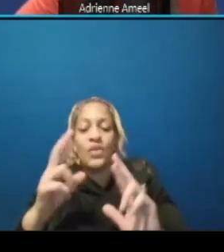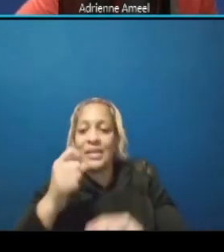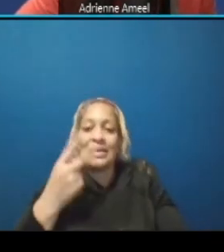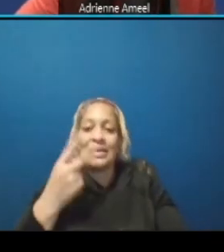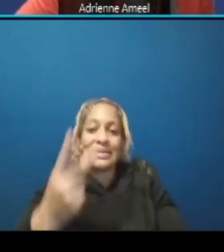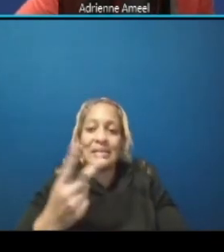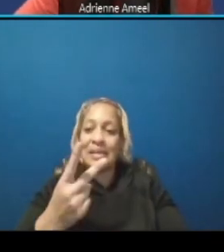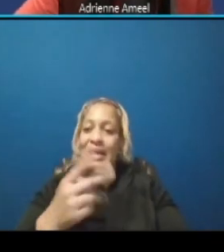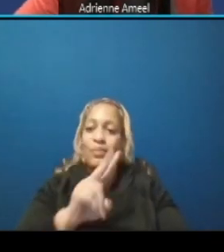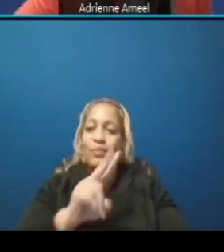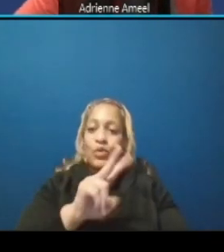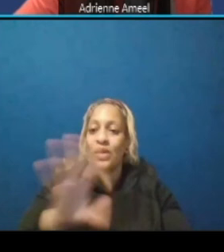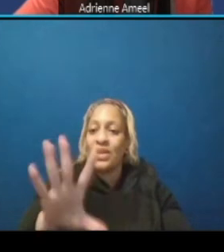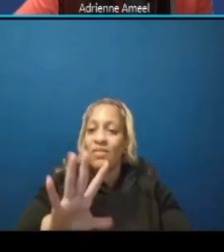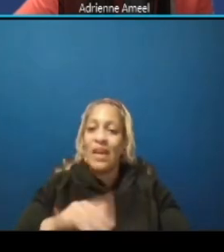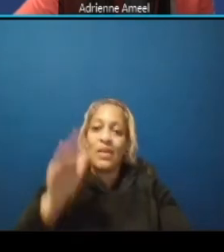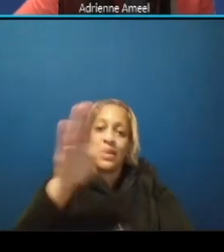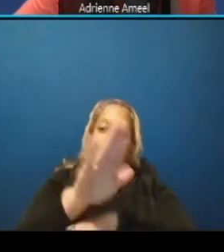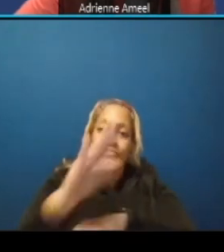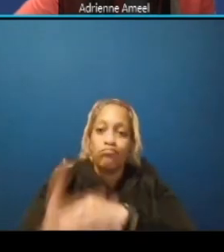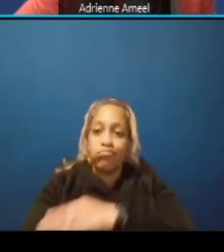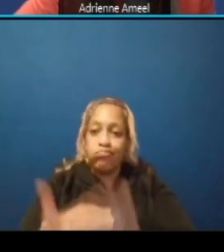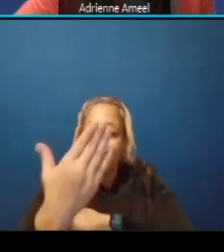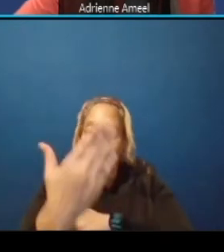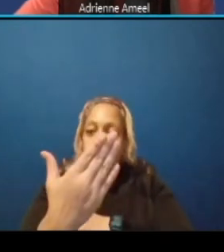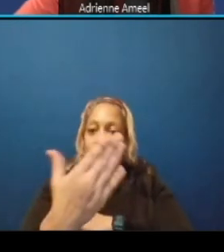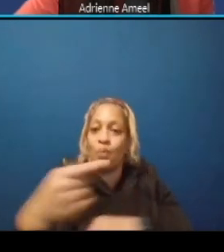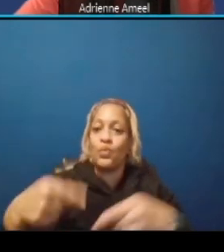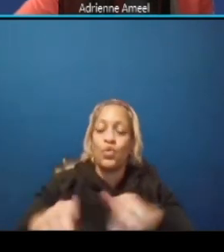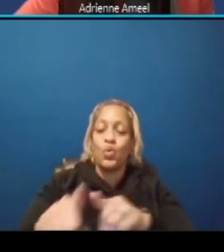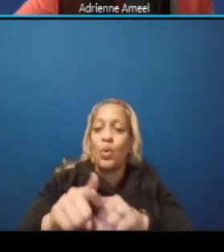peak hours and i guess prakash can you confirm there's been any changes since we last spoke